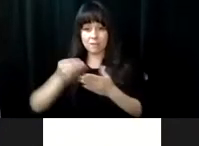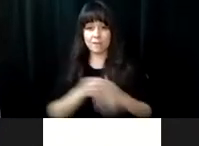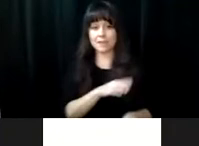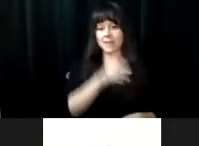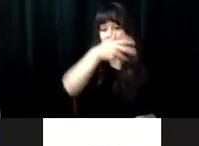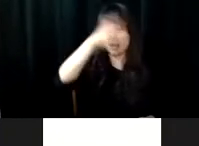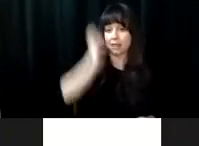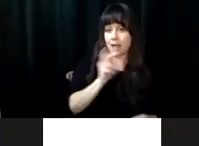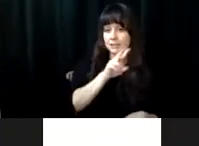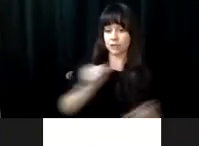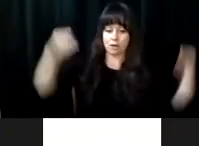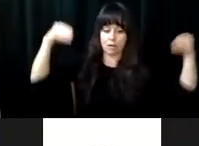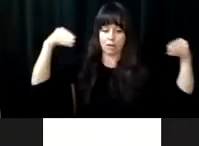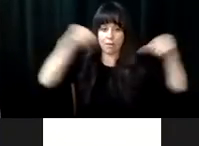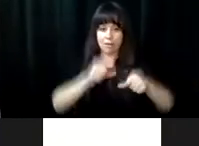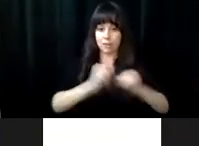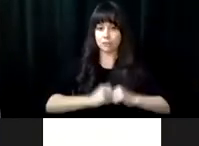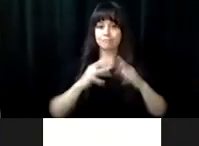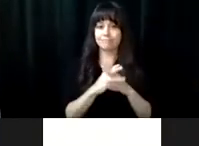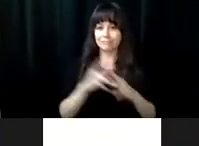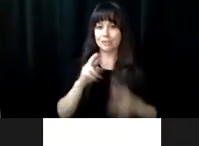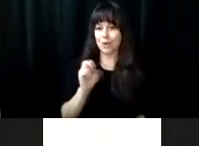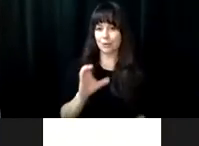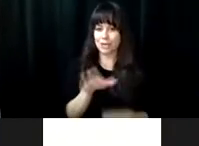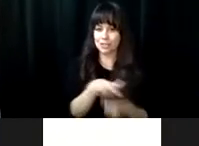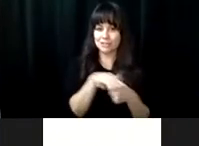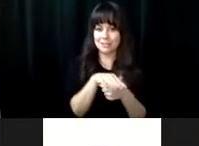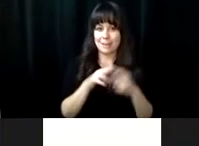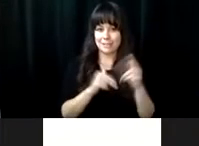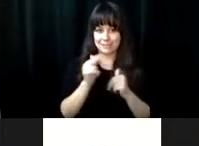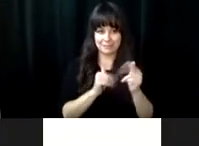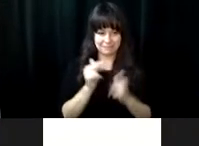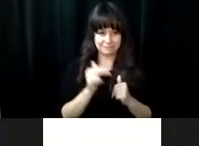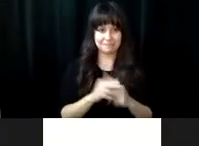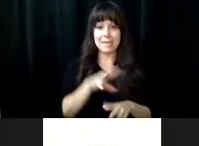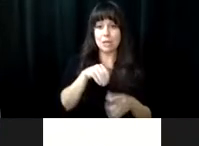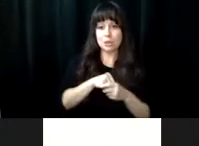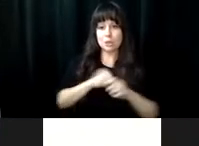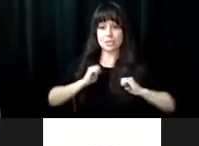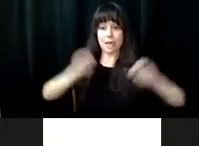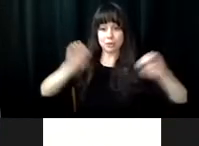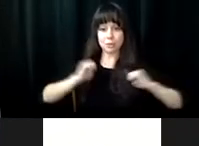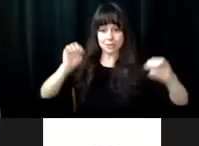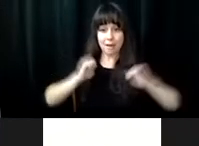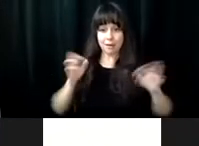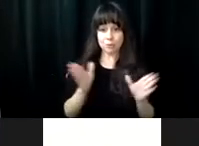1975 a recreation building funded by lions of Virginia and matching federal funds was added to the rehabilitation